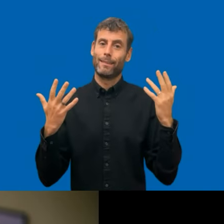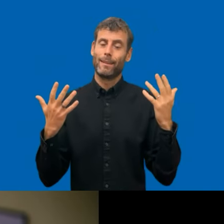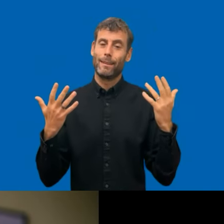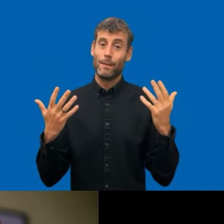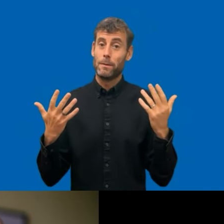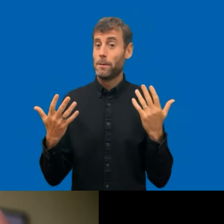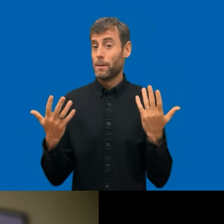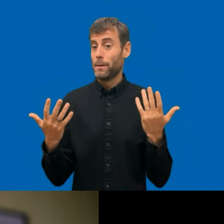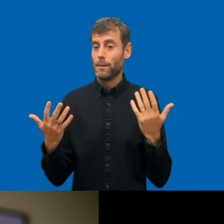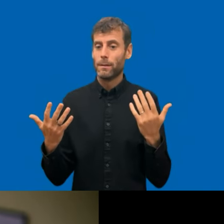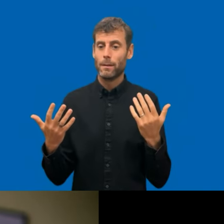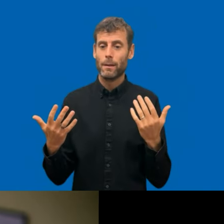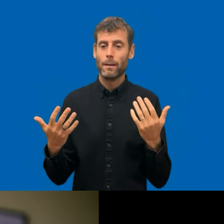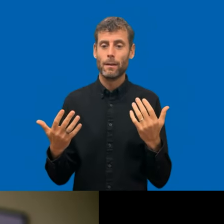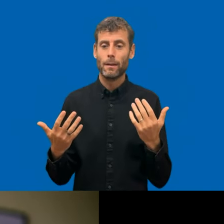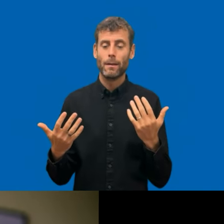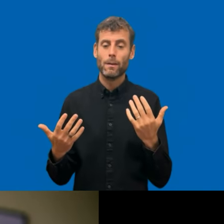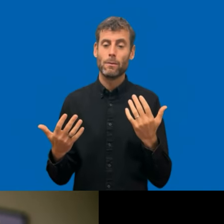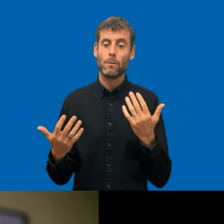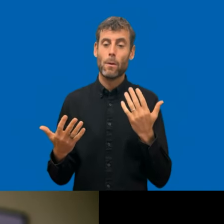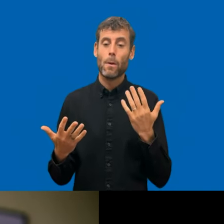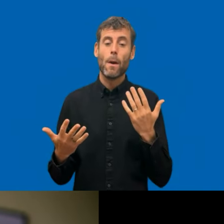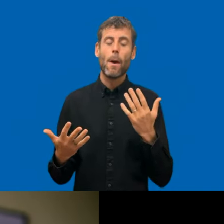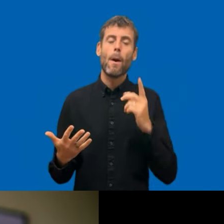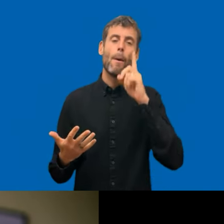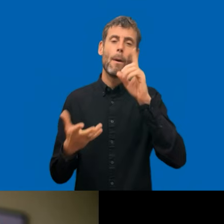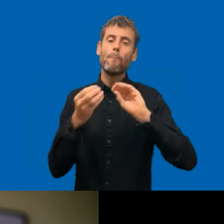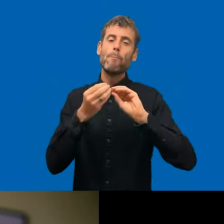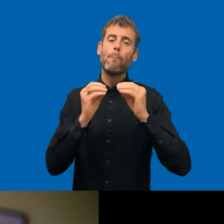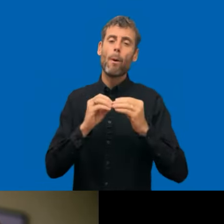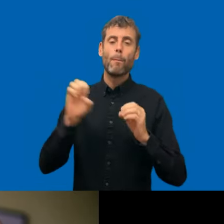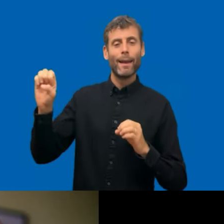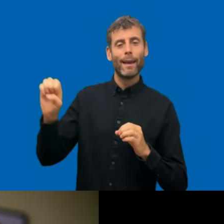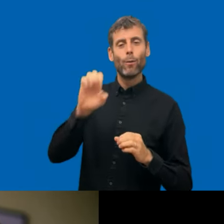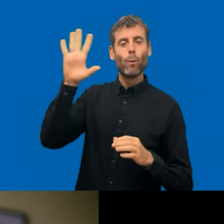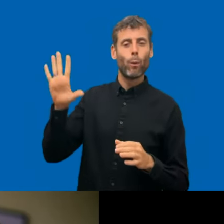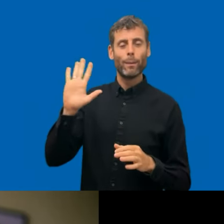same level as organizations that did nothing at all. I think that's that's a good development,